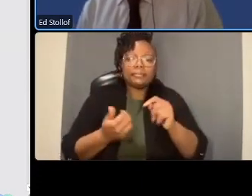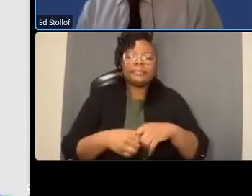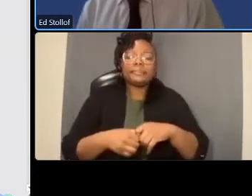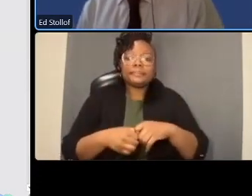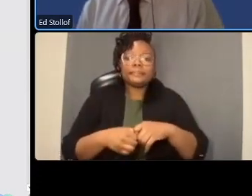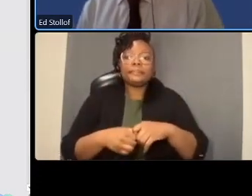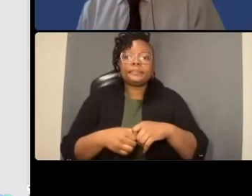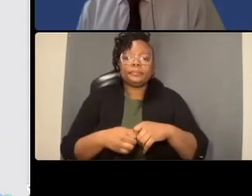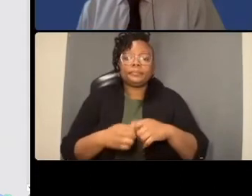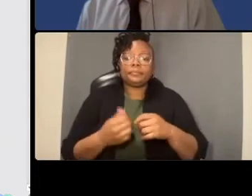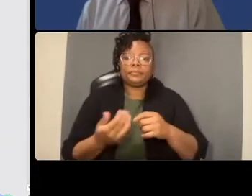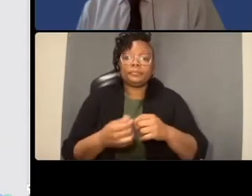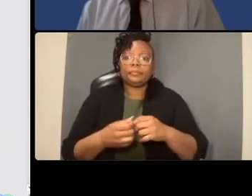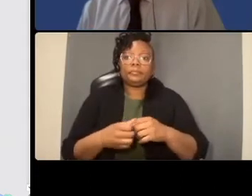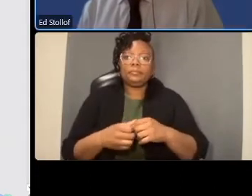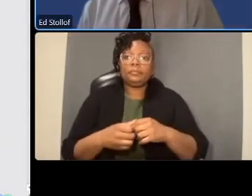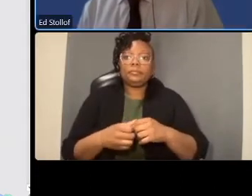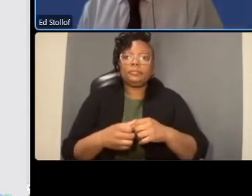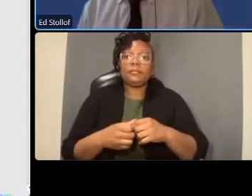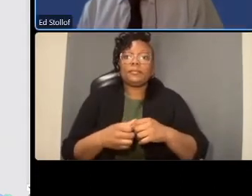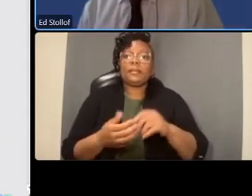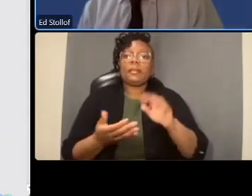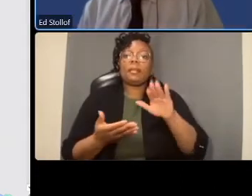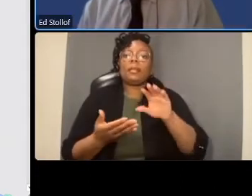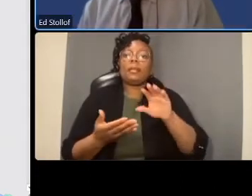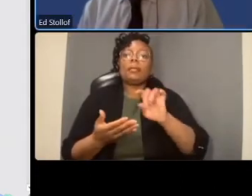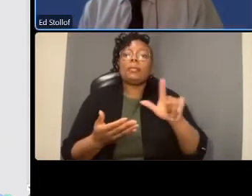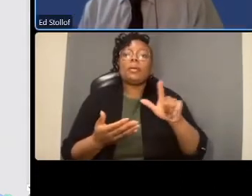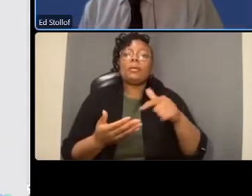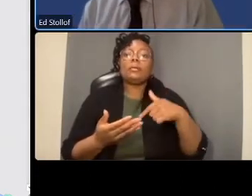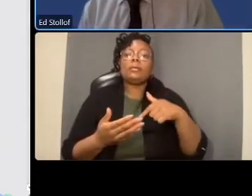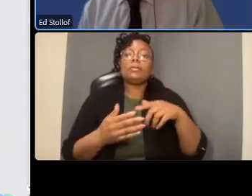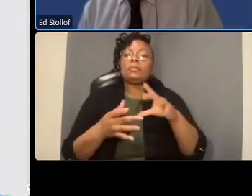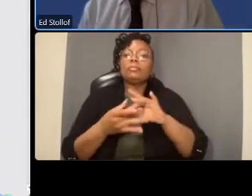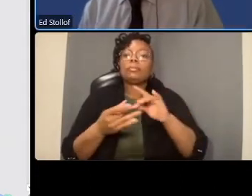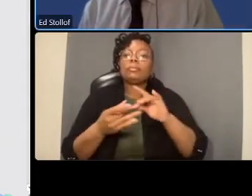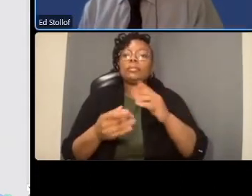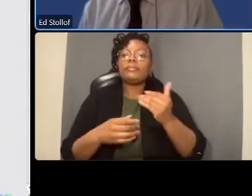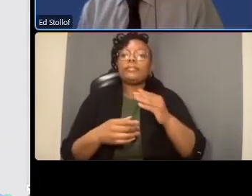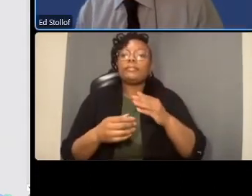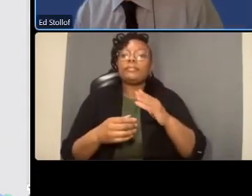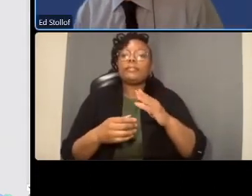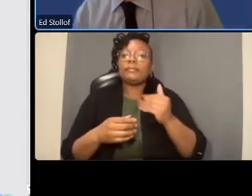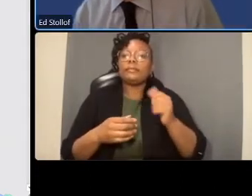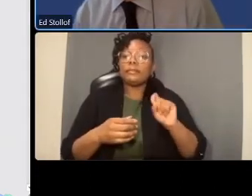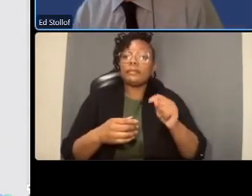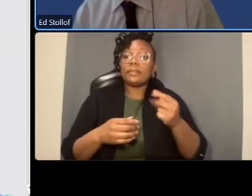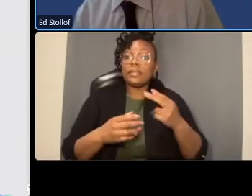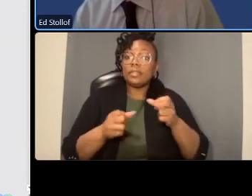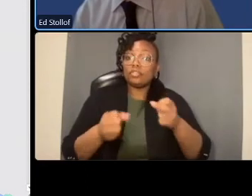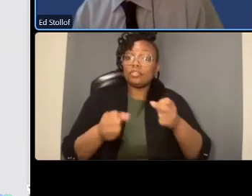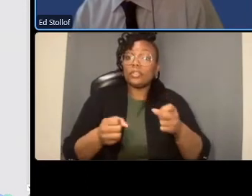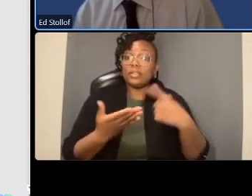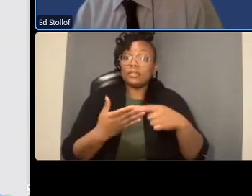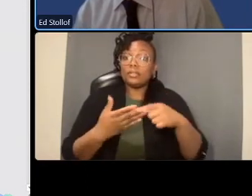traffic or bike volumes on 15th street i'm sure yeah um it's our highest volume bike corridor